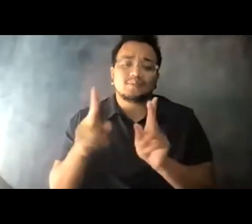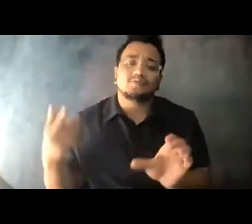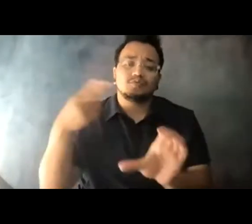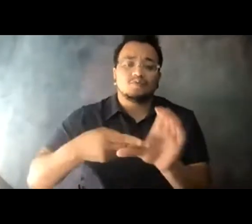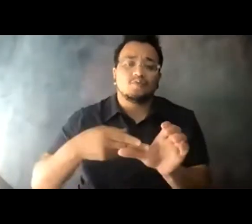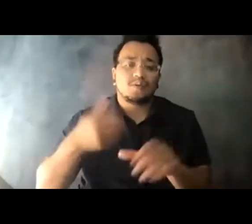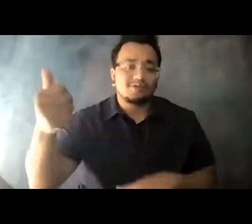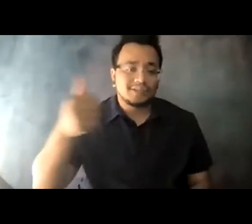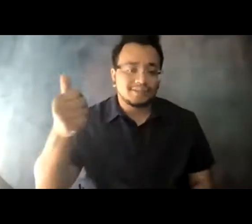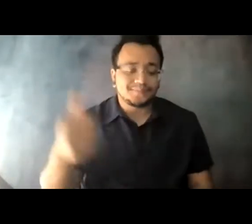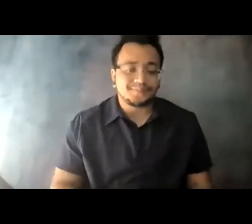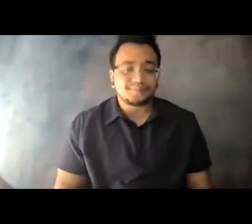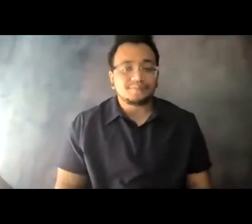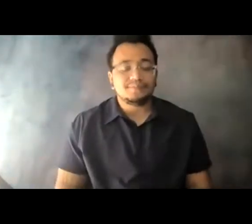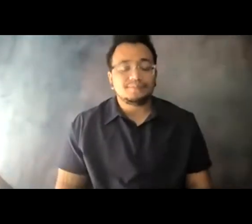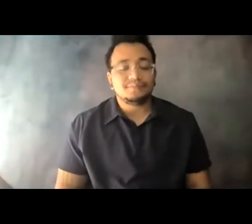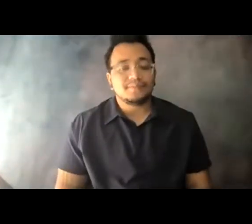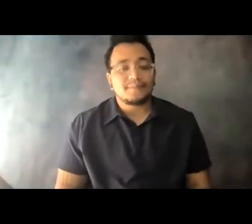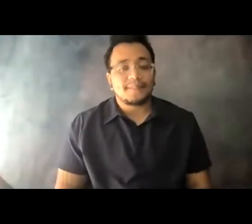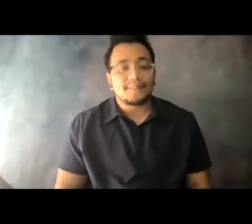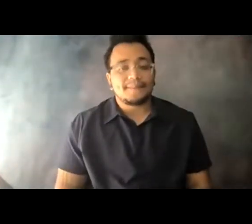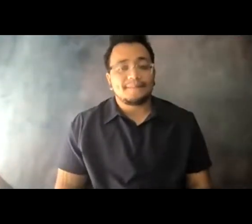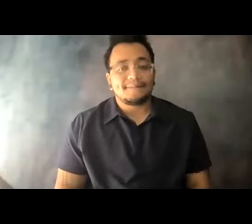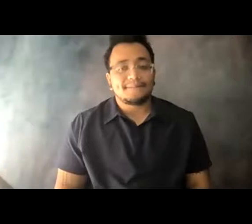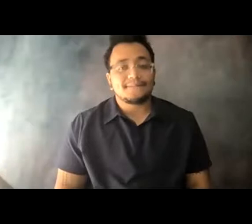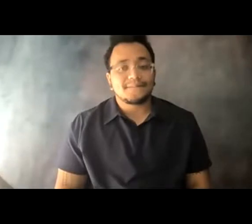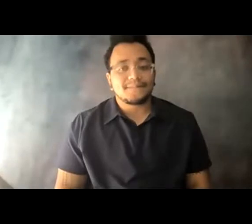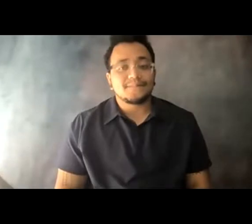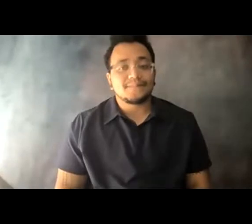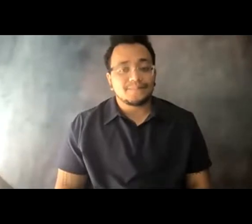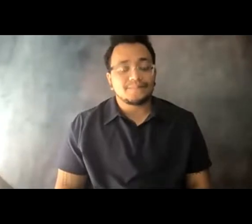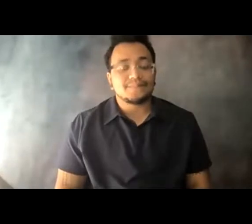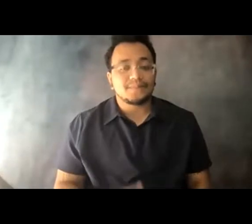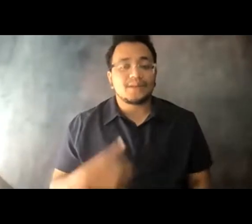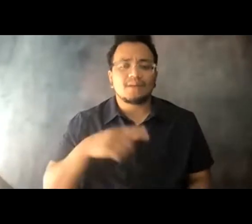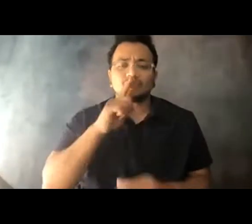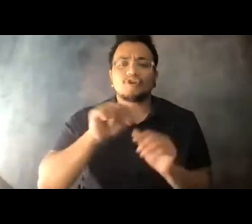14:08:00 I am sure many agencies are undertaking similar strategic reviews of their systems